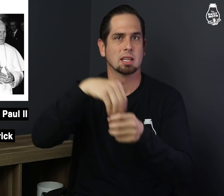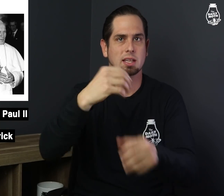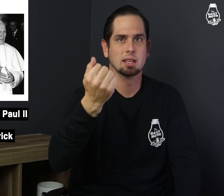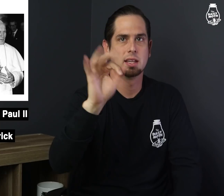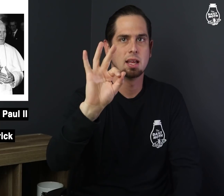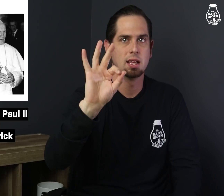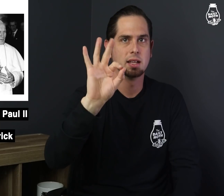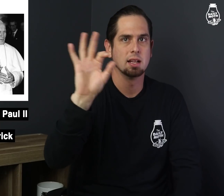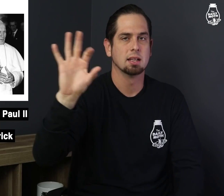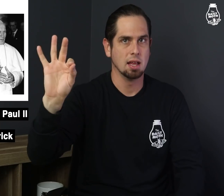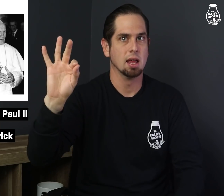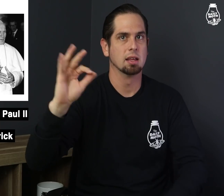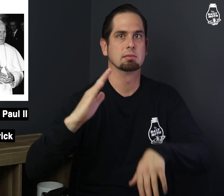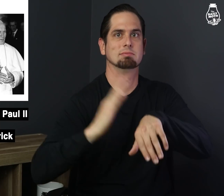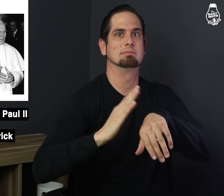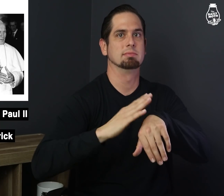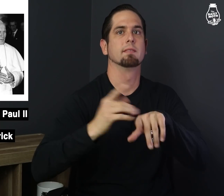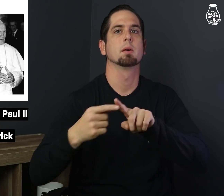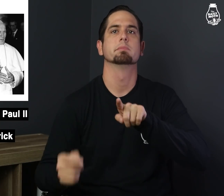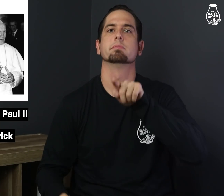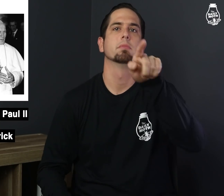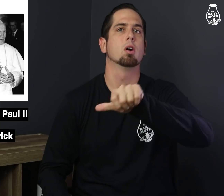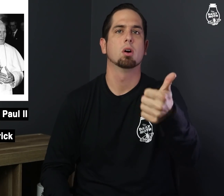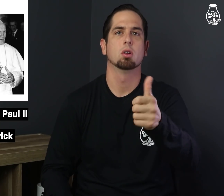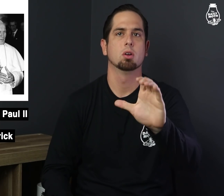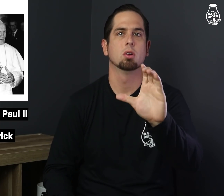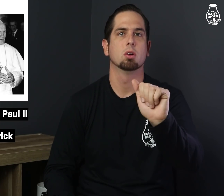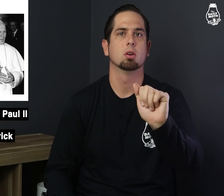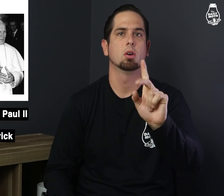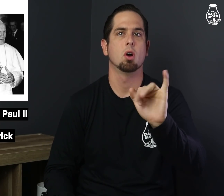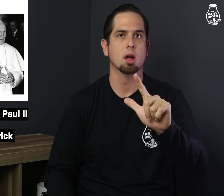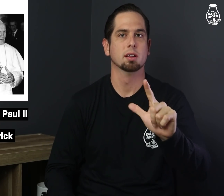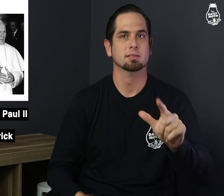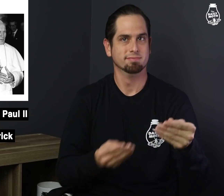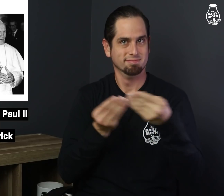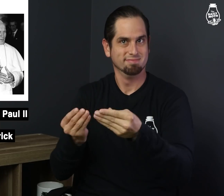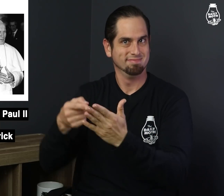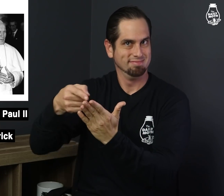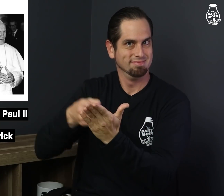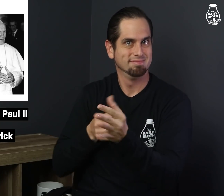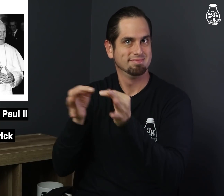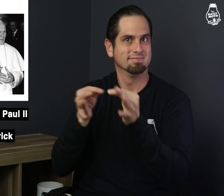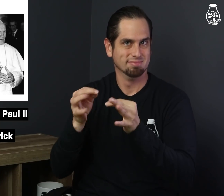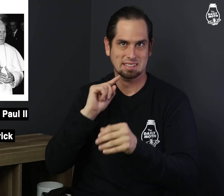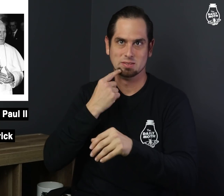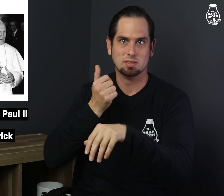in 1999 from another cardinal that had details of the